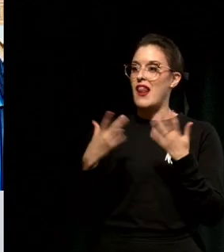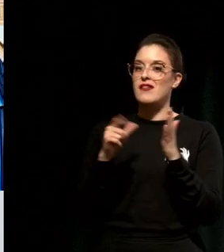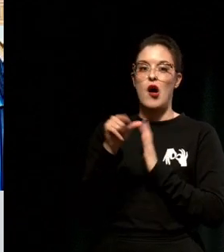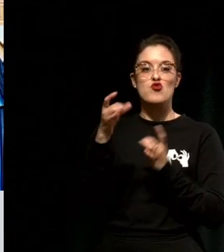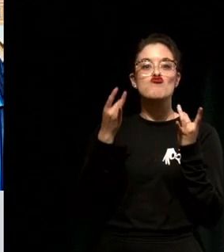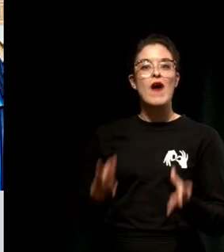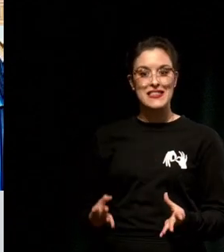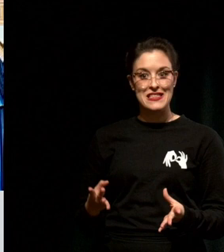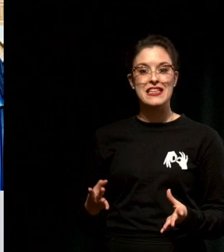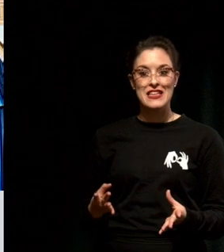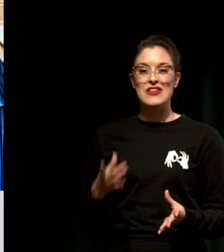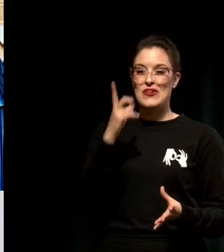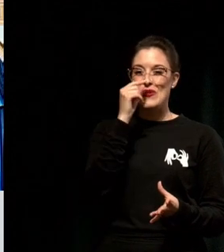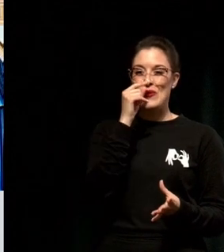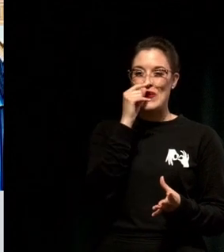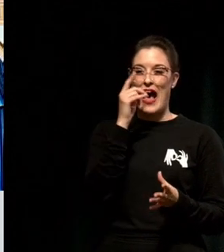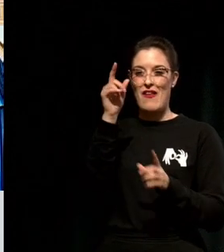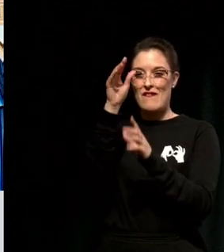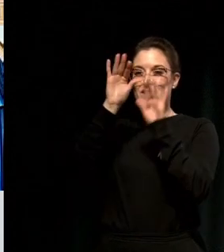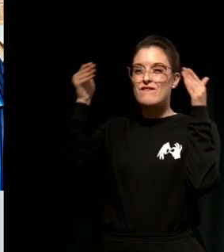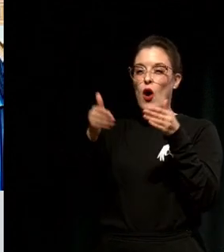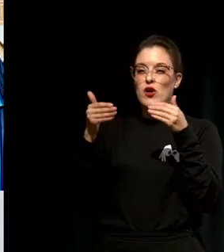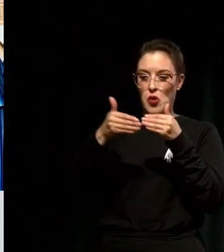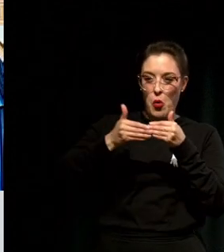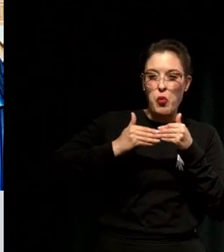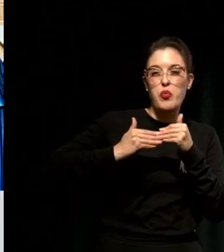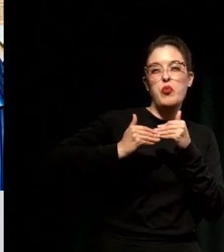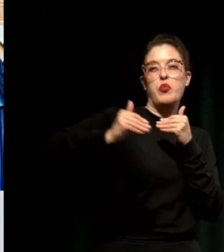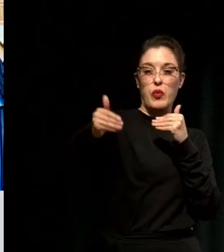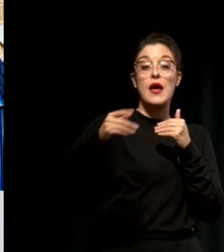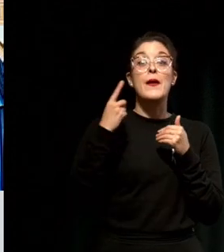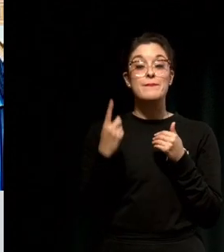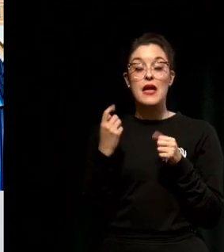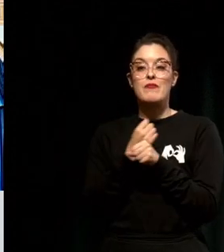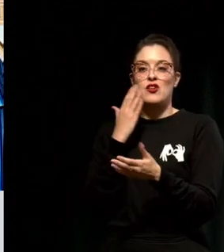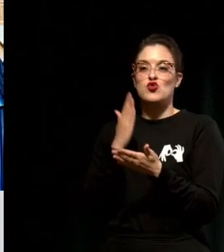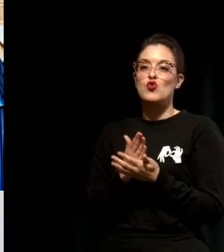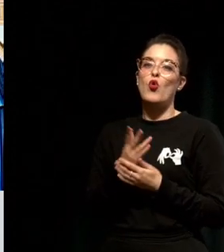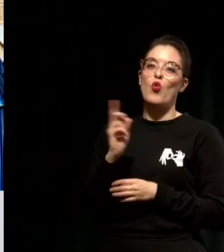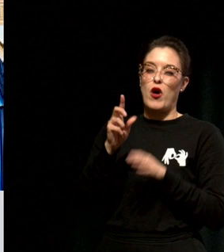But play a game that feels valuable enough to be the long game for you.